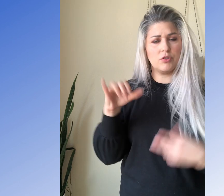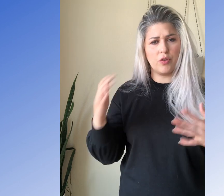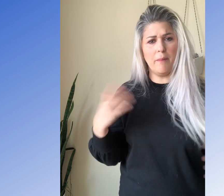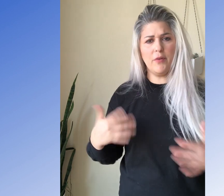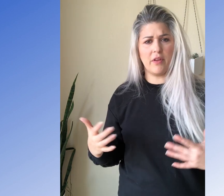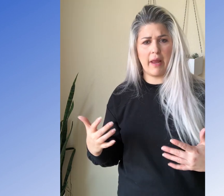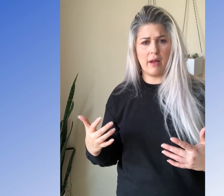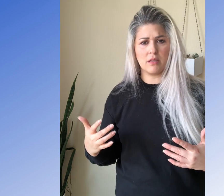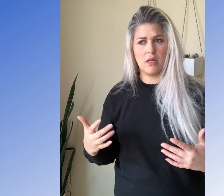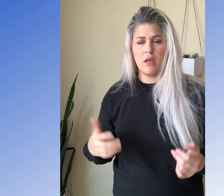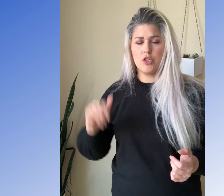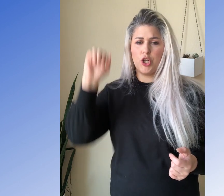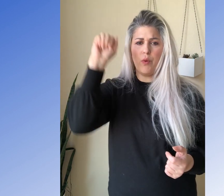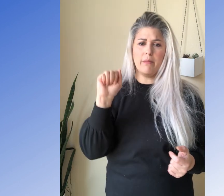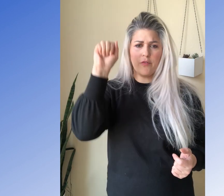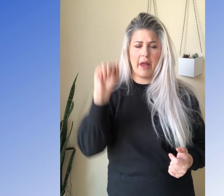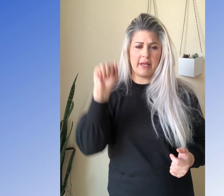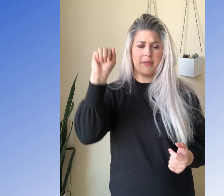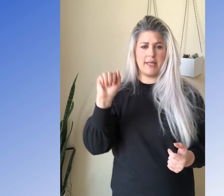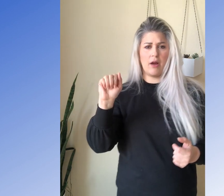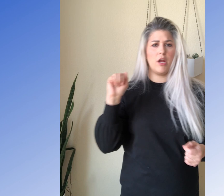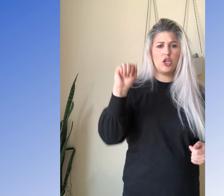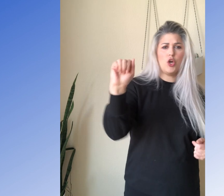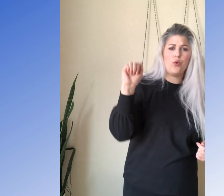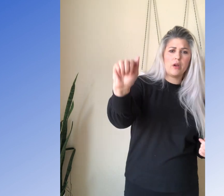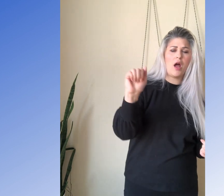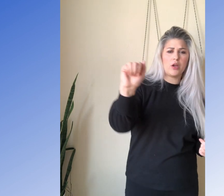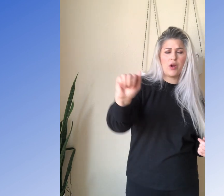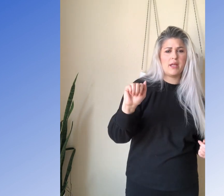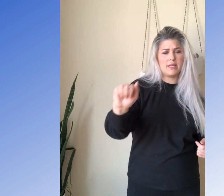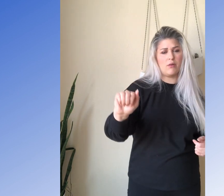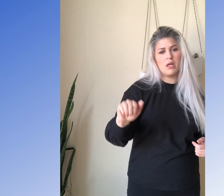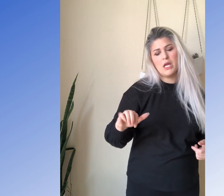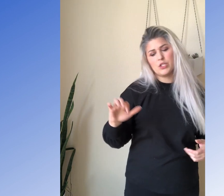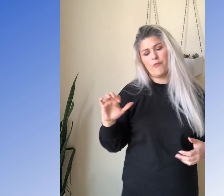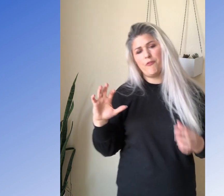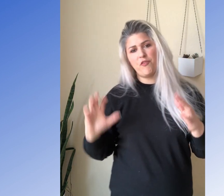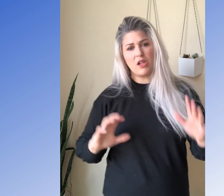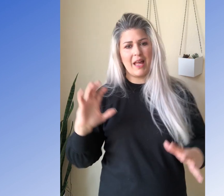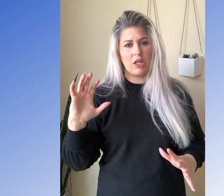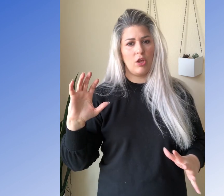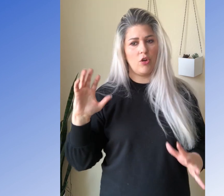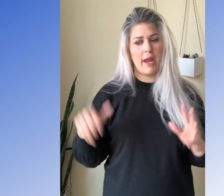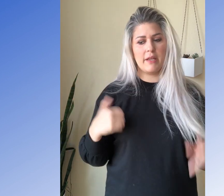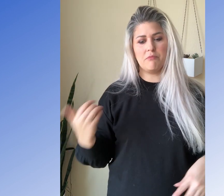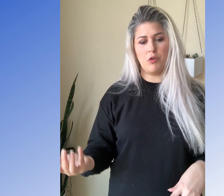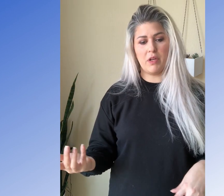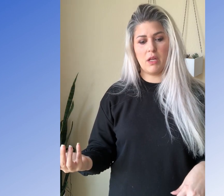So they're moving their hands. So you don't want to move your head up and down. You don't want to knock your hands out. So if you feel like your hand is moving,